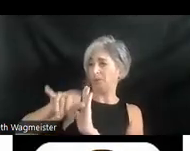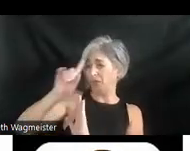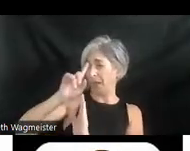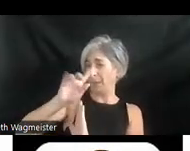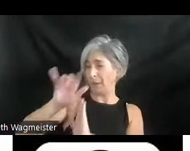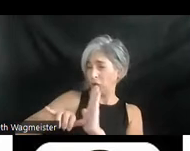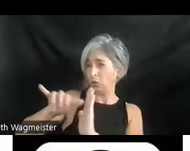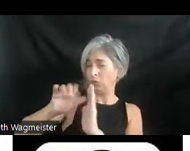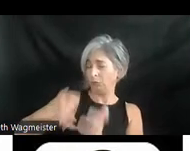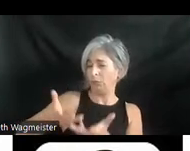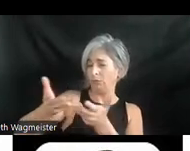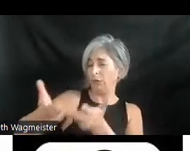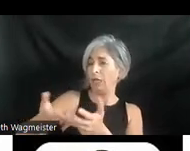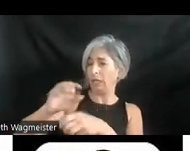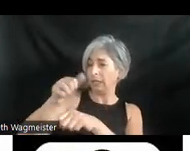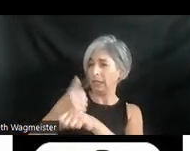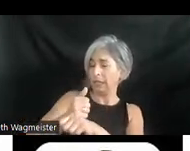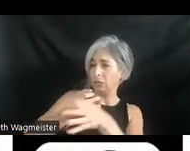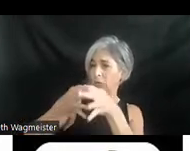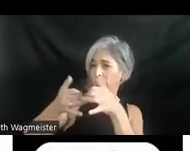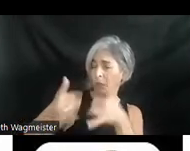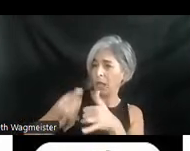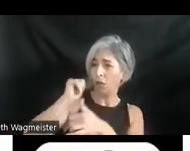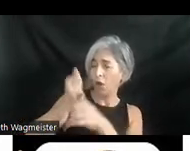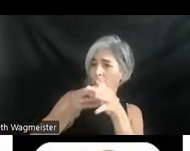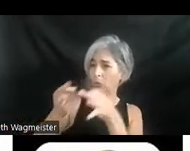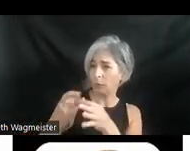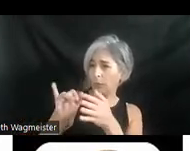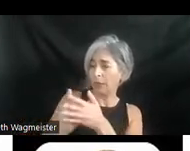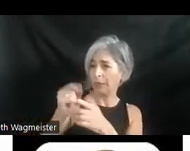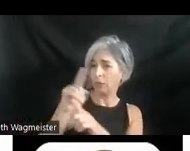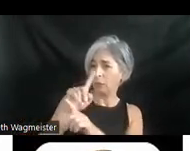settings to play audio descriptions. That's the question. Right now closed captions can